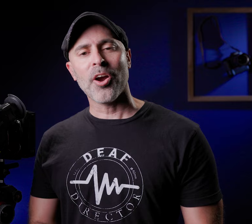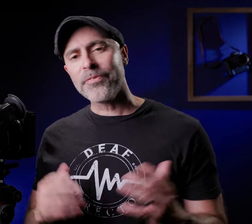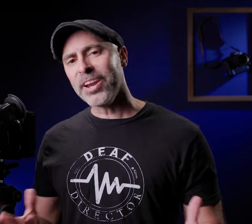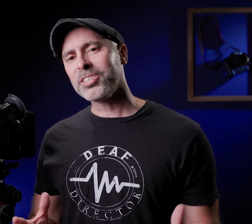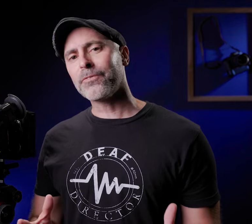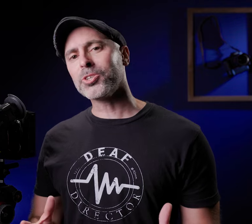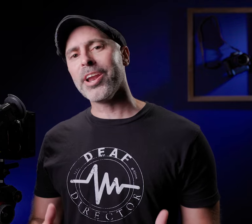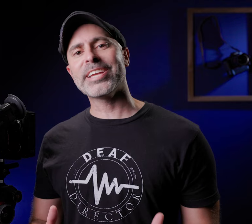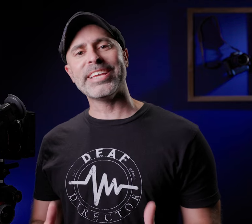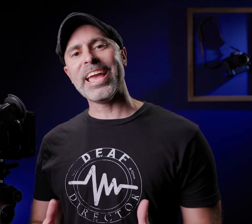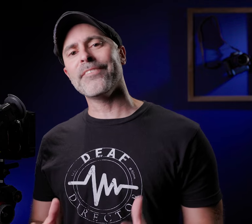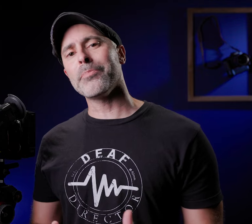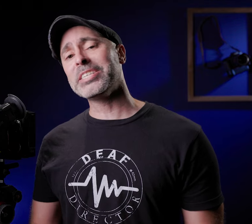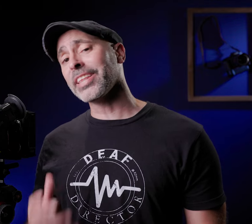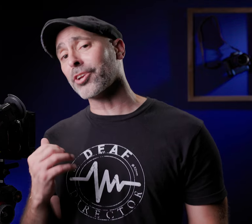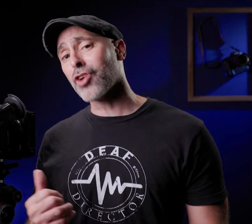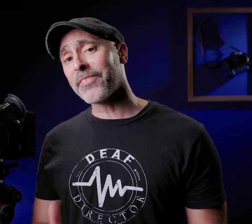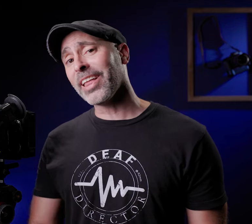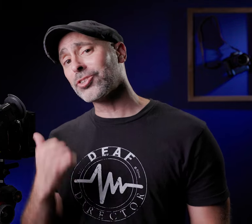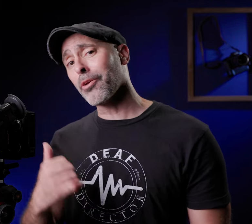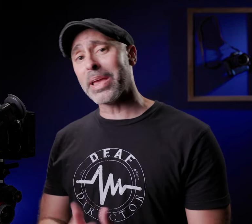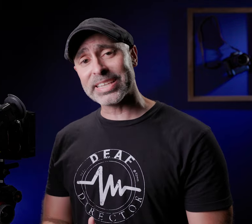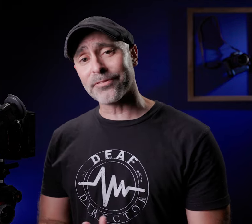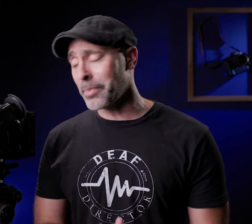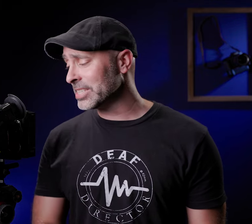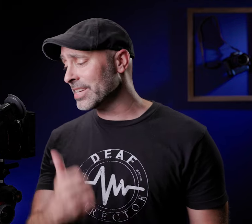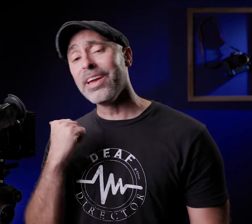Are you finding yourself frustrated because you can't get information like your traffic lights or other basic information